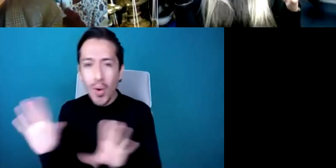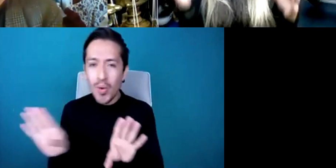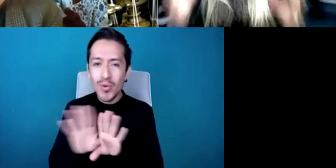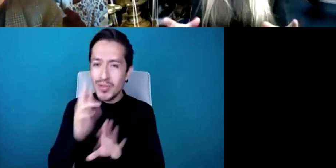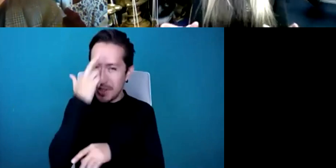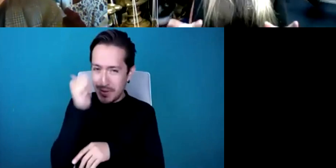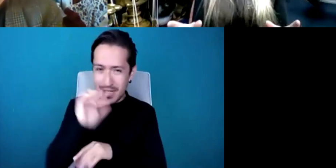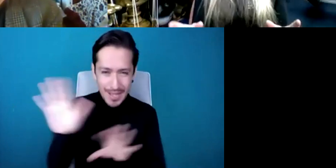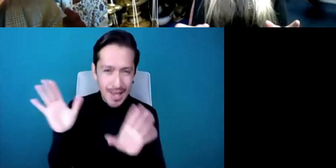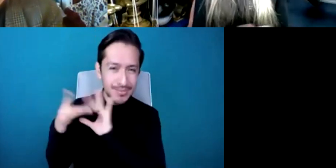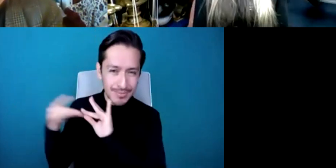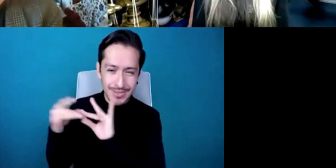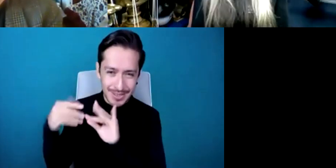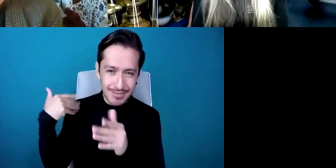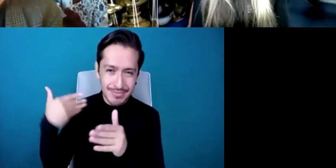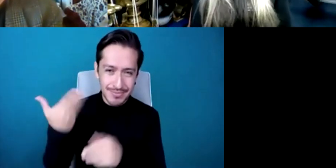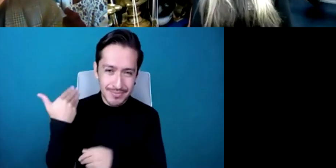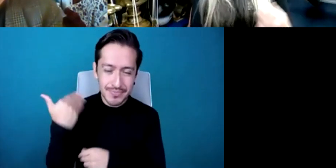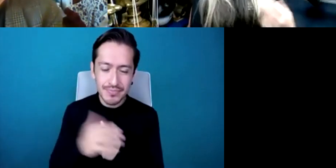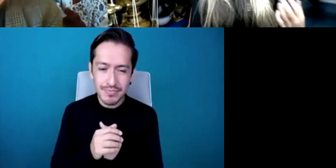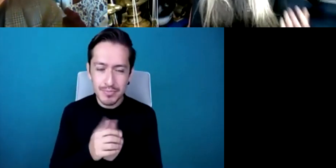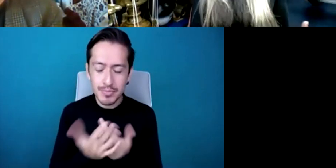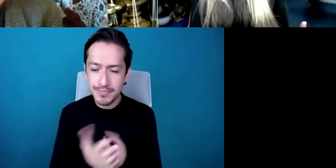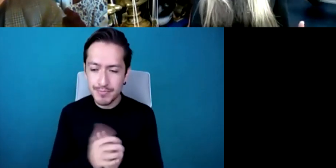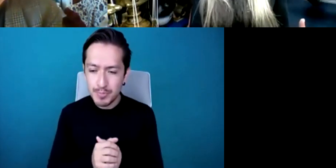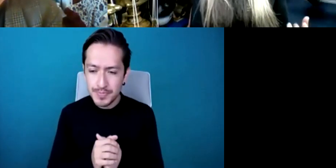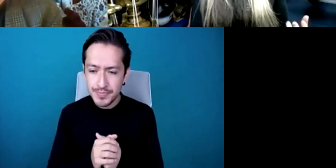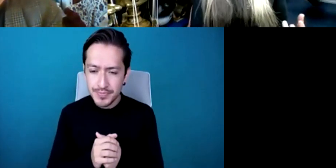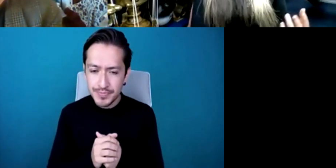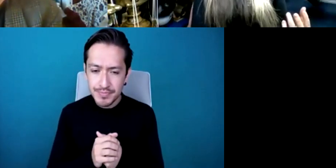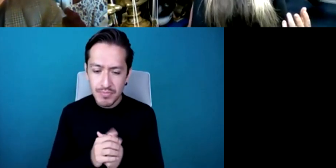deliver the goods as best as you can but as a percussion player I remember one